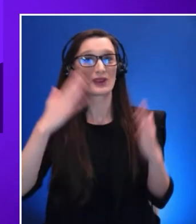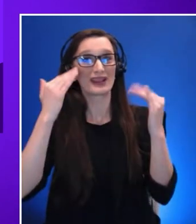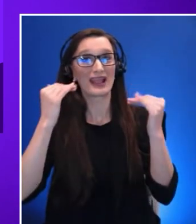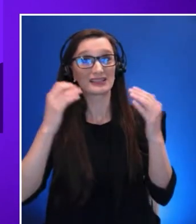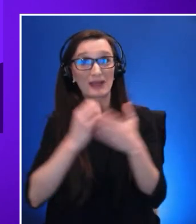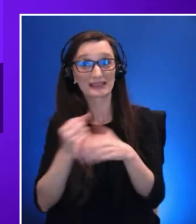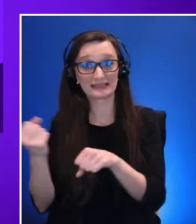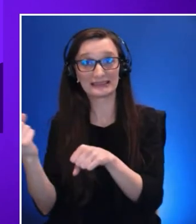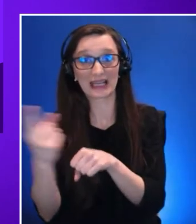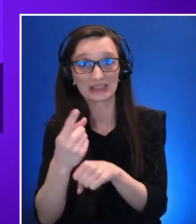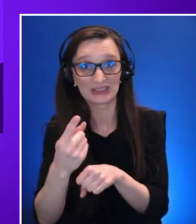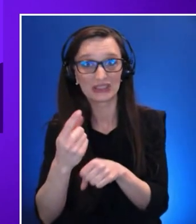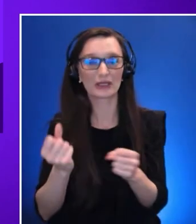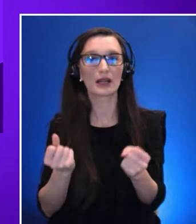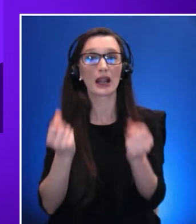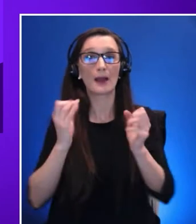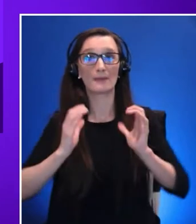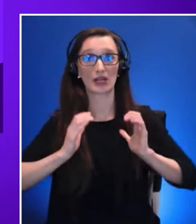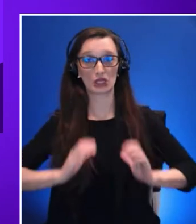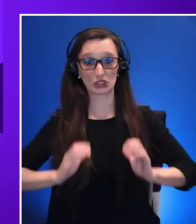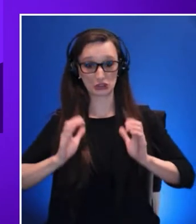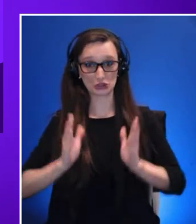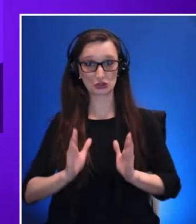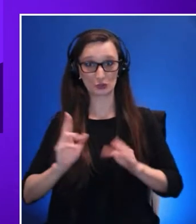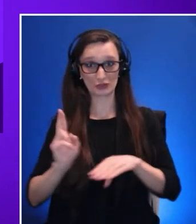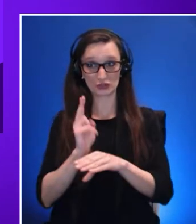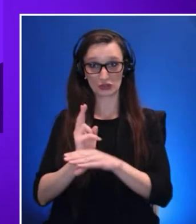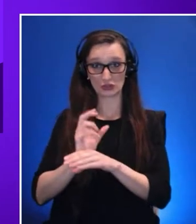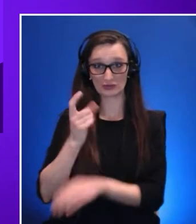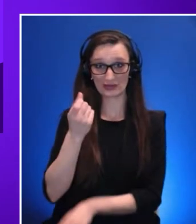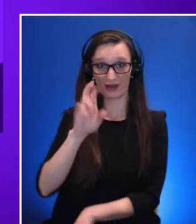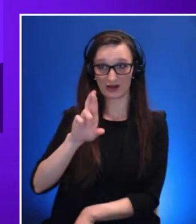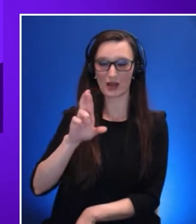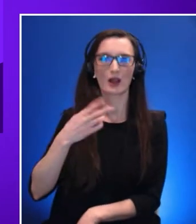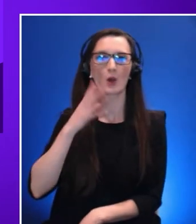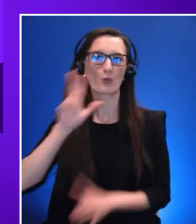and the uses of XR broadening and deepening as firms begin to realize their potential